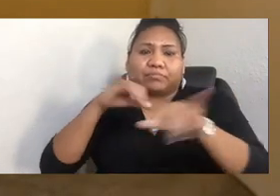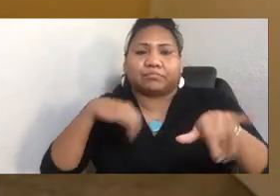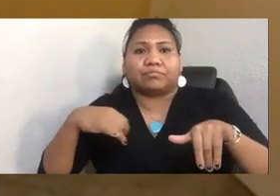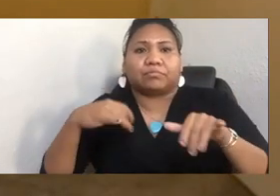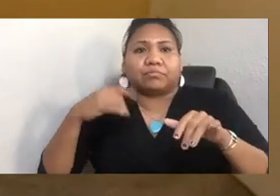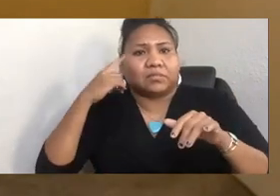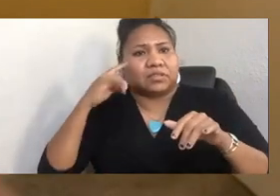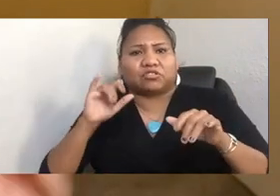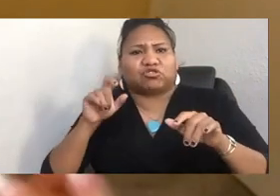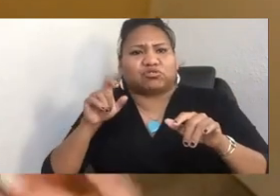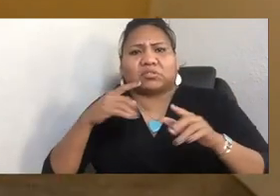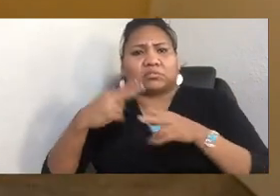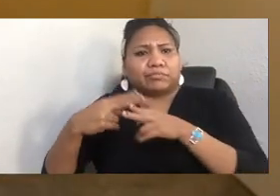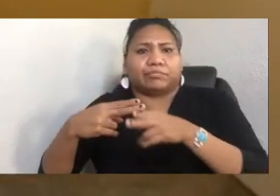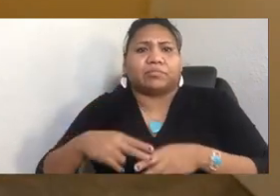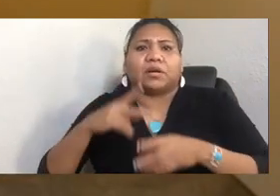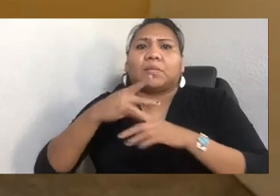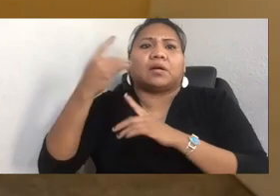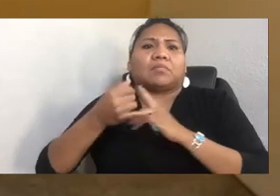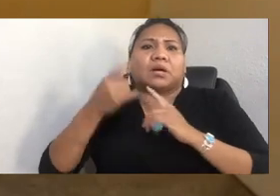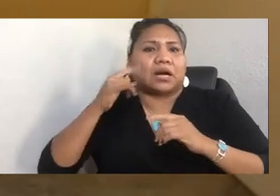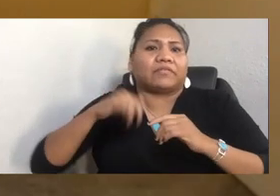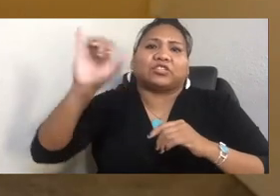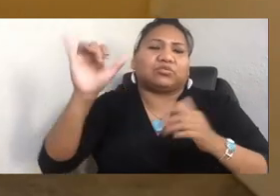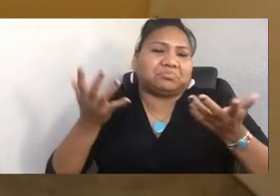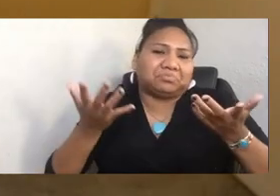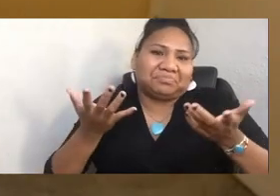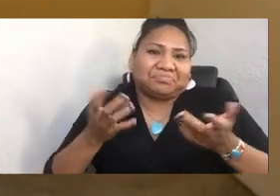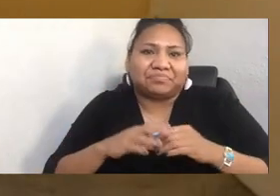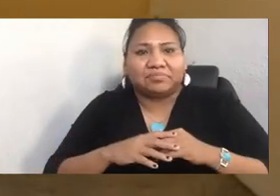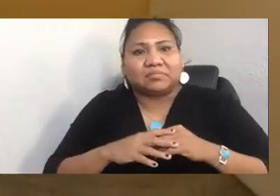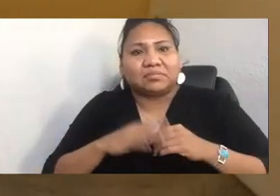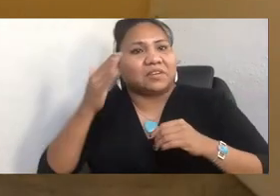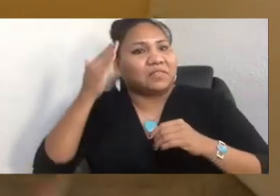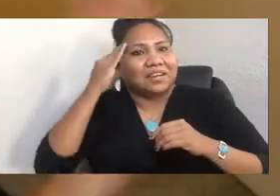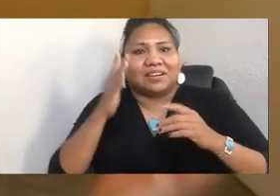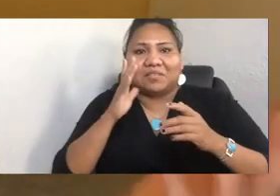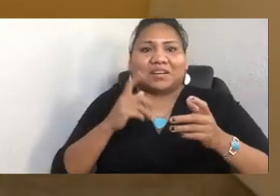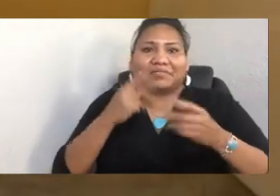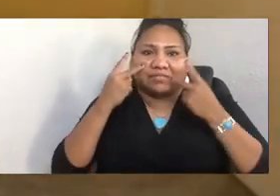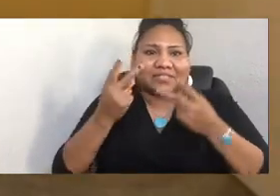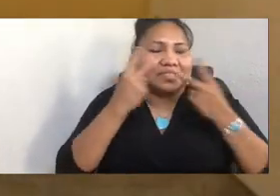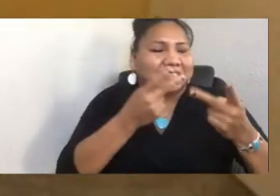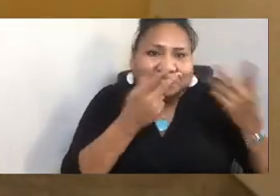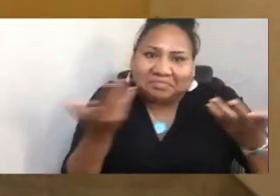Because, as I would find out, I would continue to visit with tribal communities for the rest of my life. You know, I initially thought I would do it in three years.